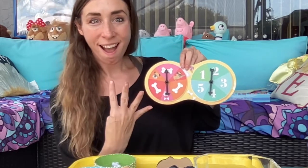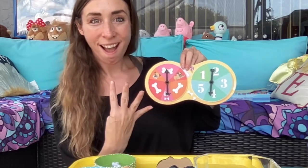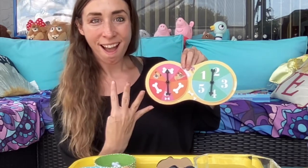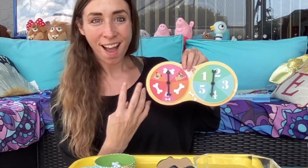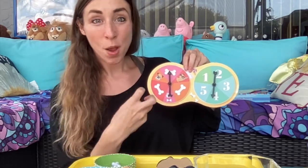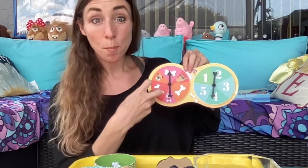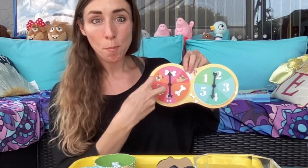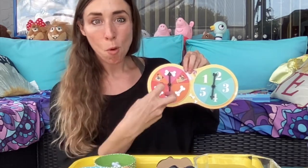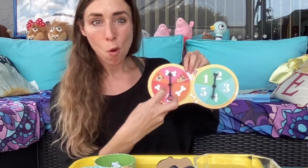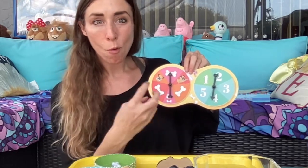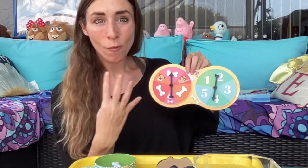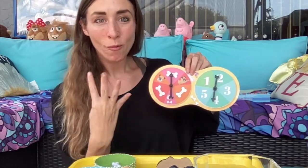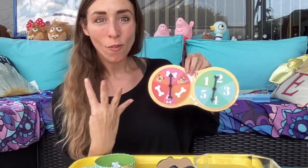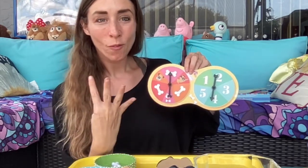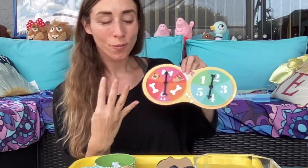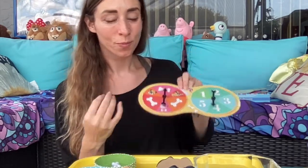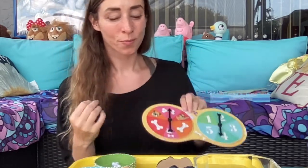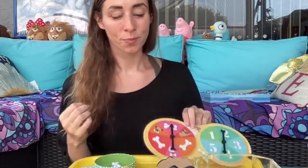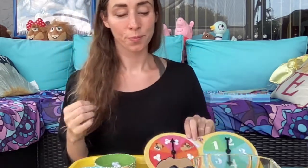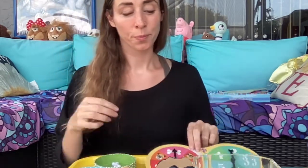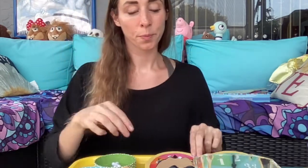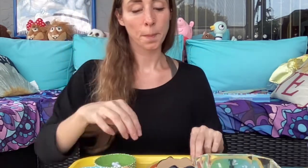4, four bones.